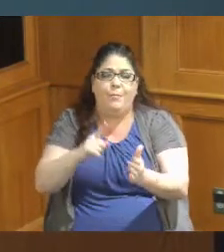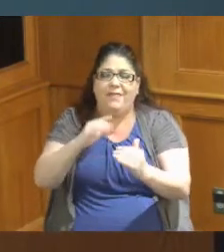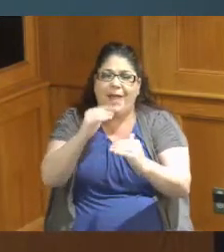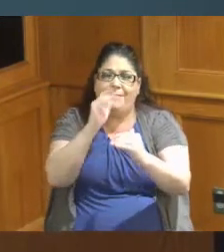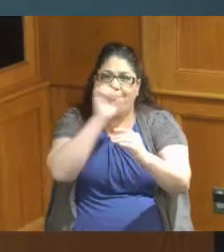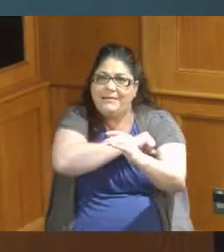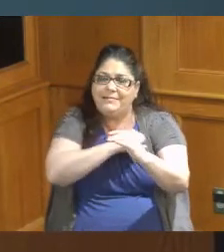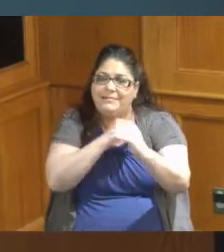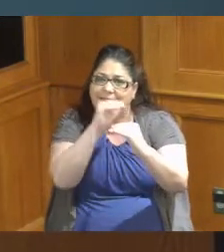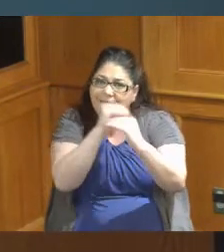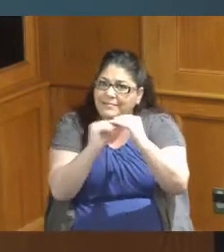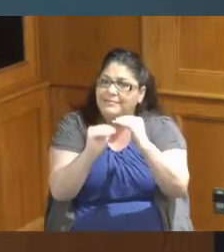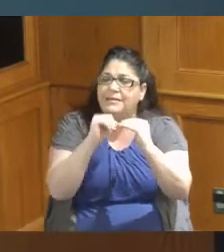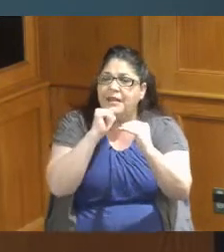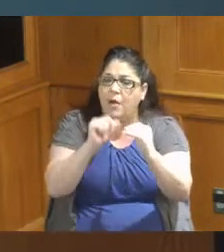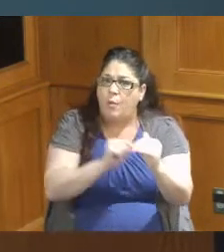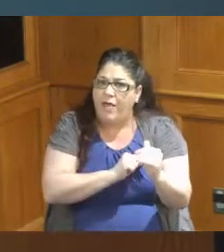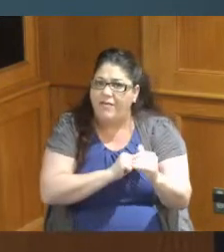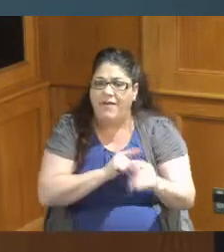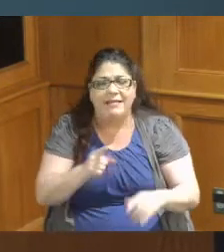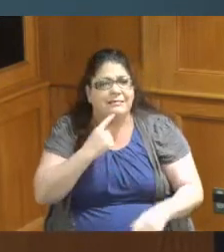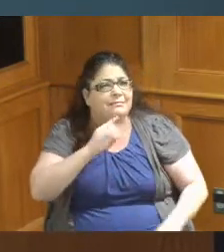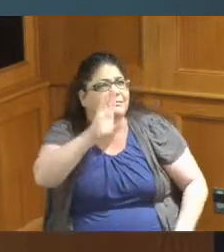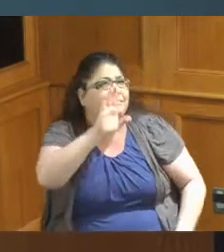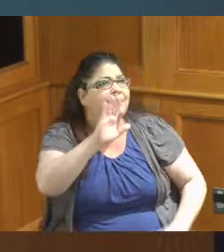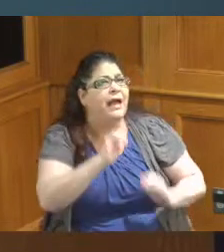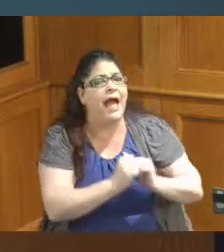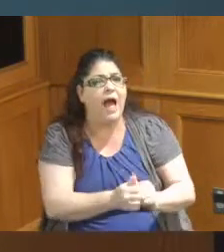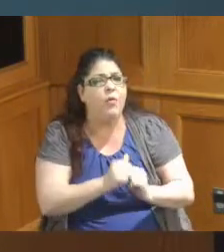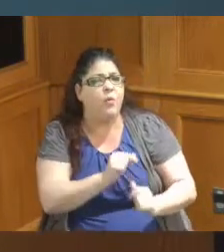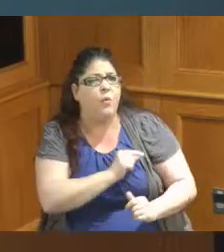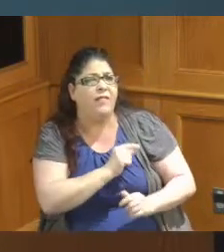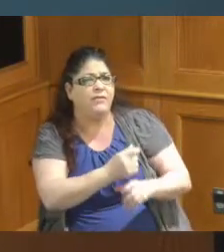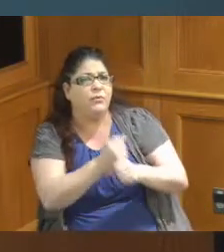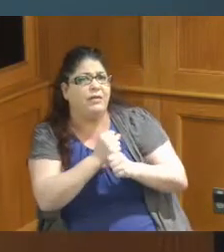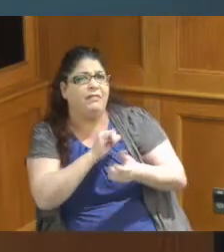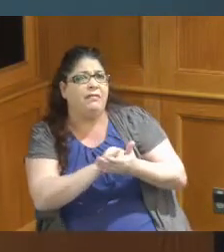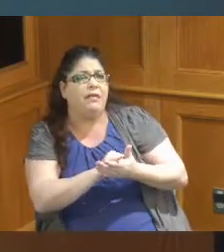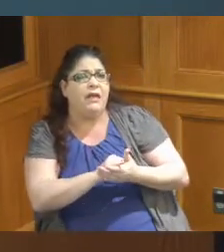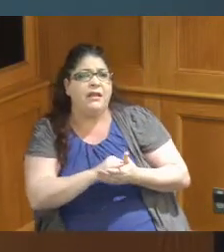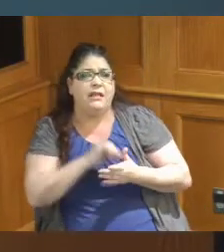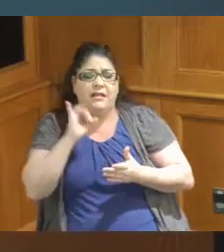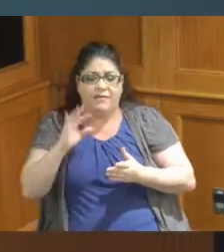they want to know what can be done and I want to know I put that to the Administrator and to